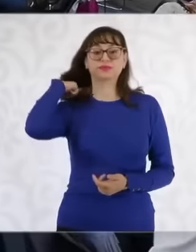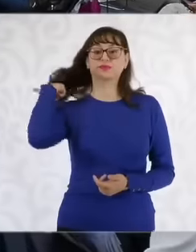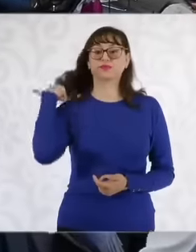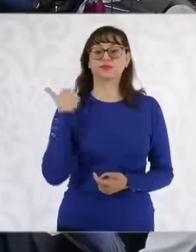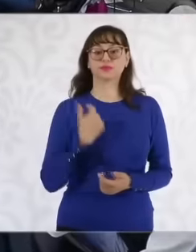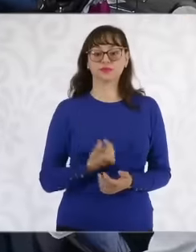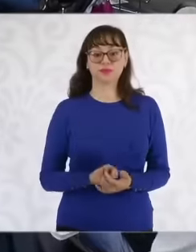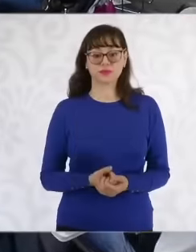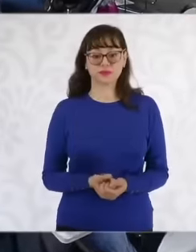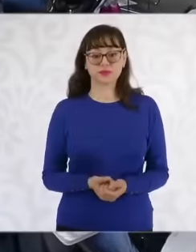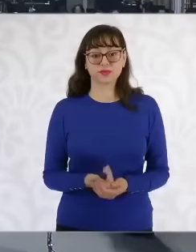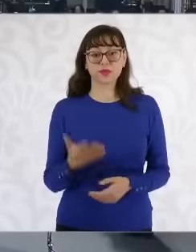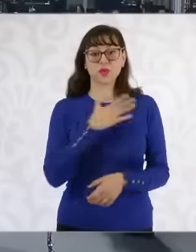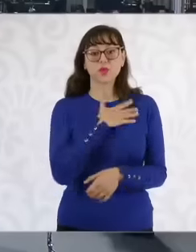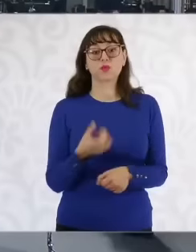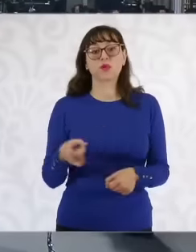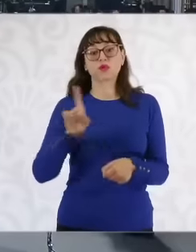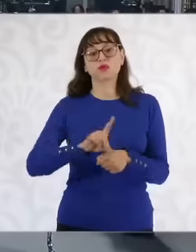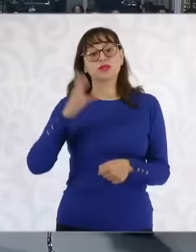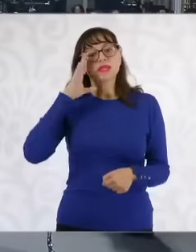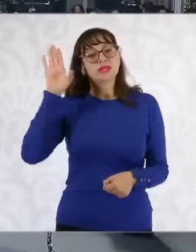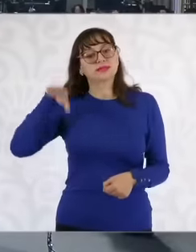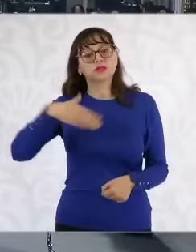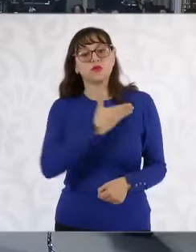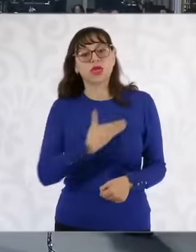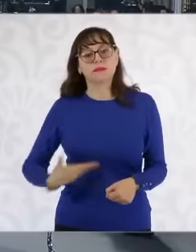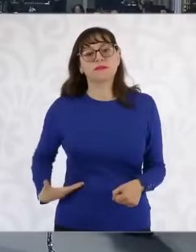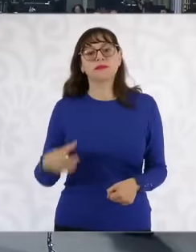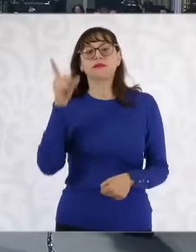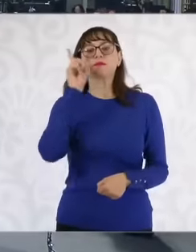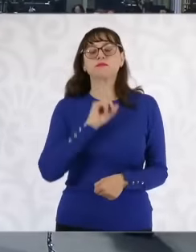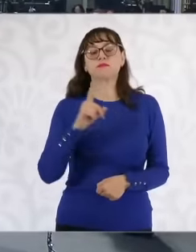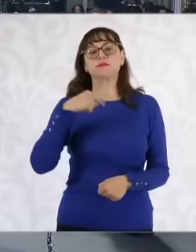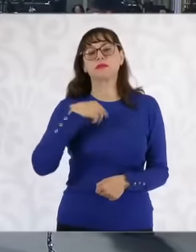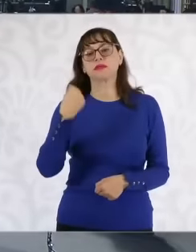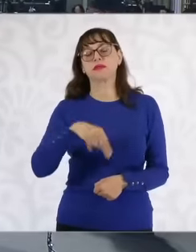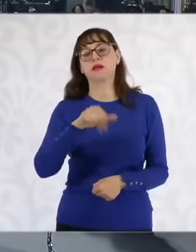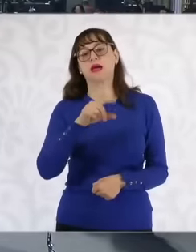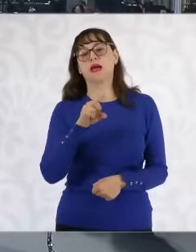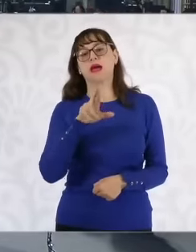very good morning madam President Adriana Santos of the Chiapas media,